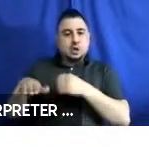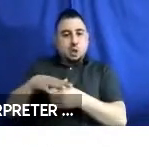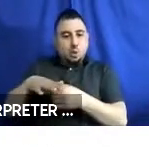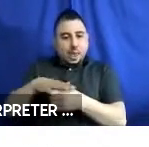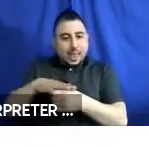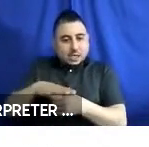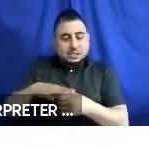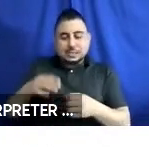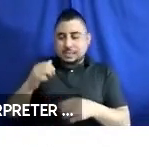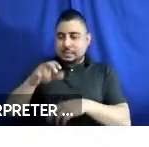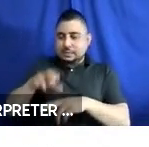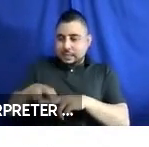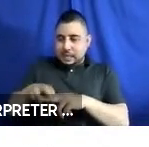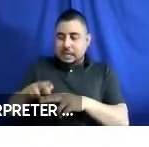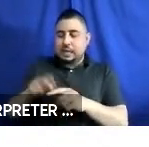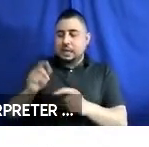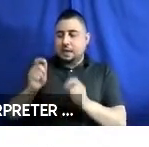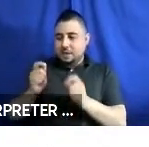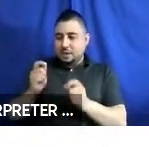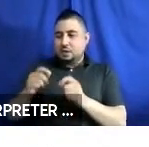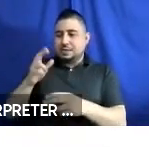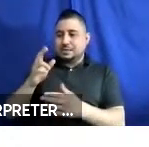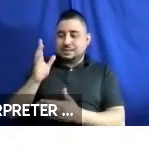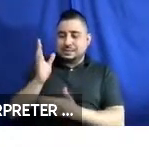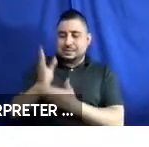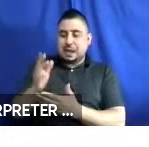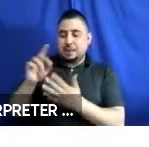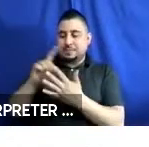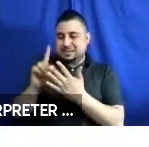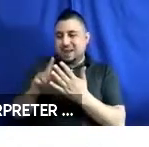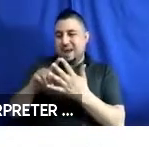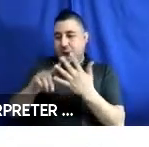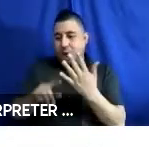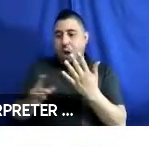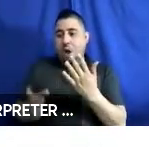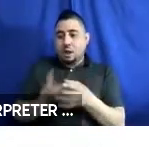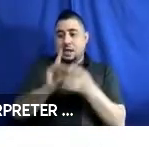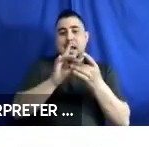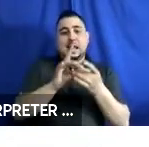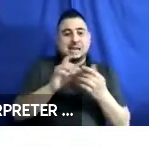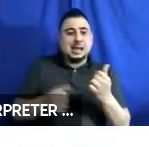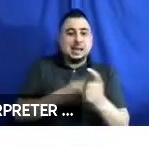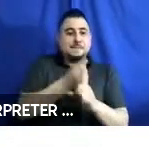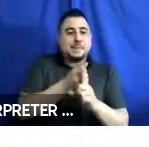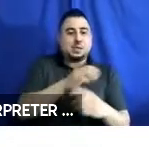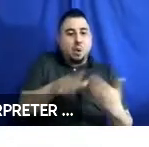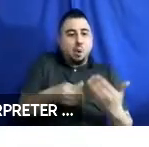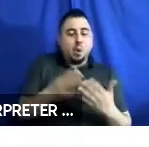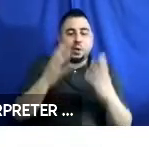configuration, the stop design, etc., are all connected impact the overall ride experience.